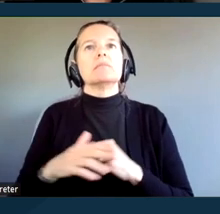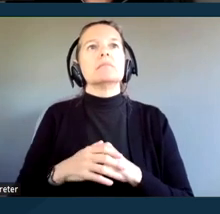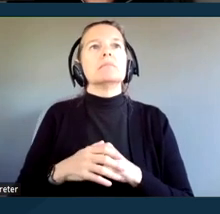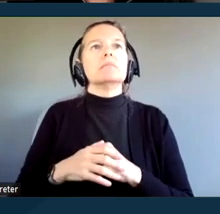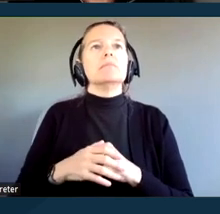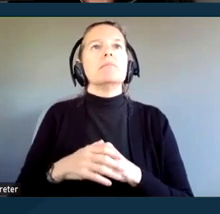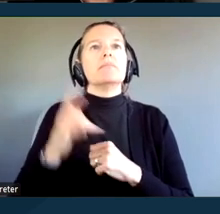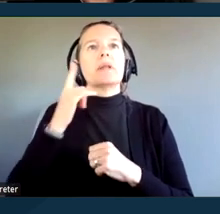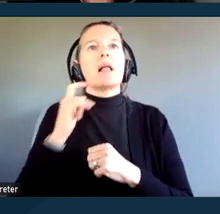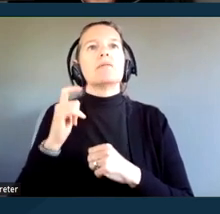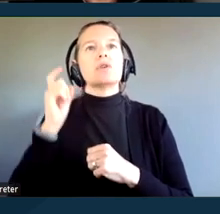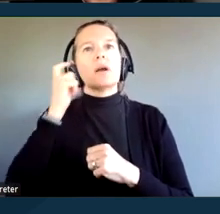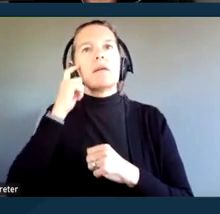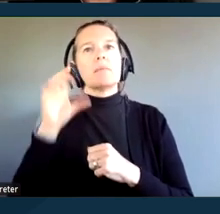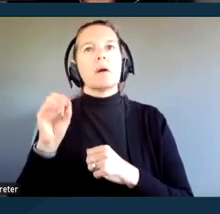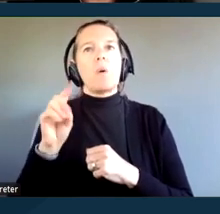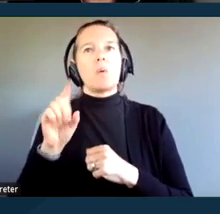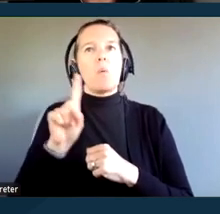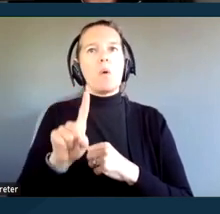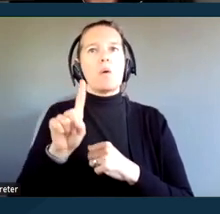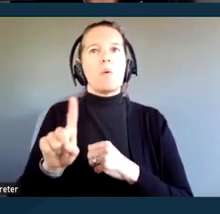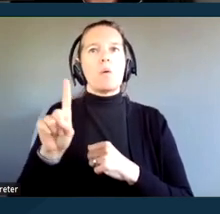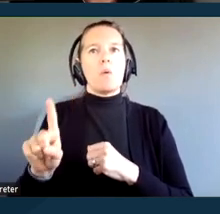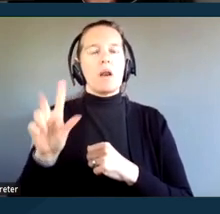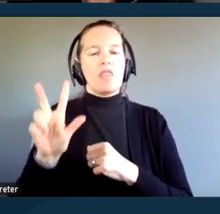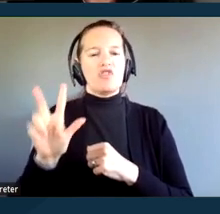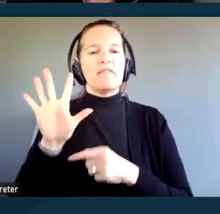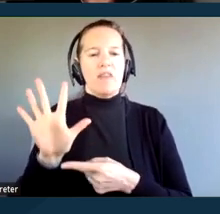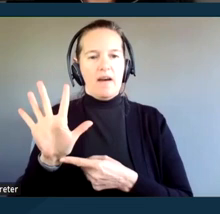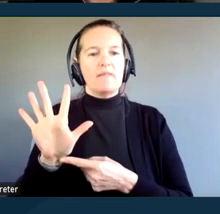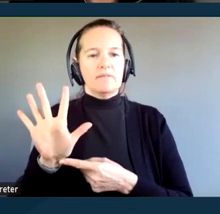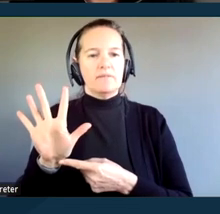Government Code 11135 is a California state law